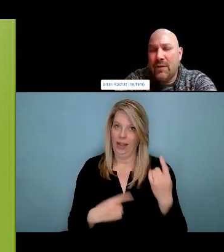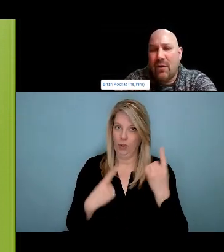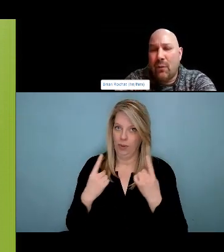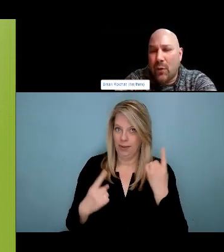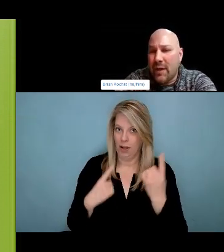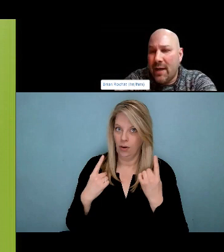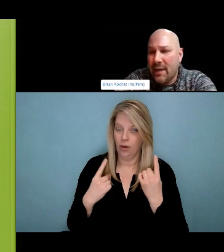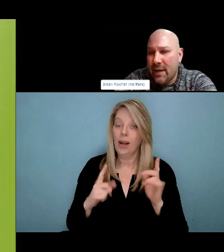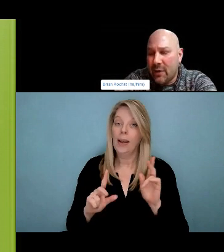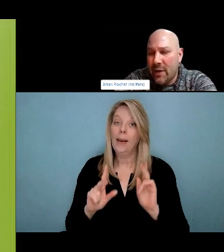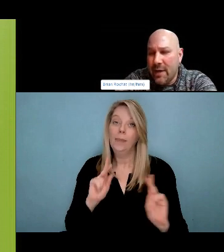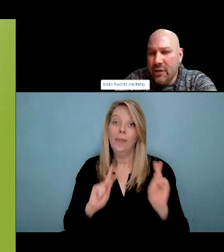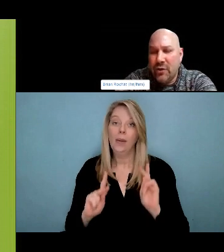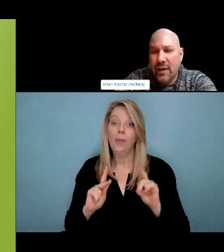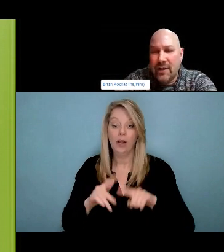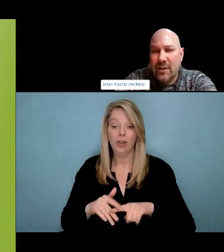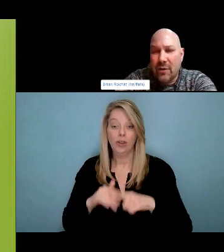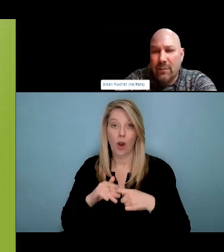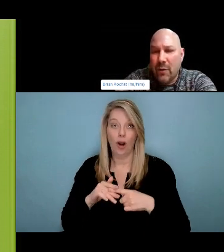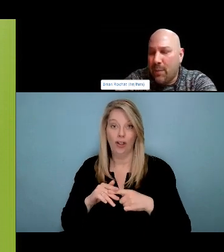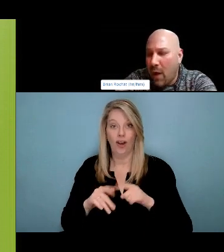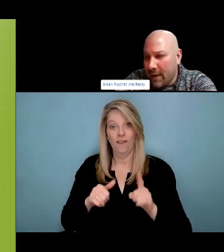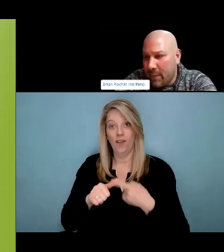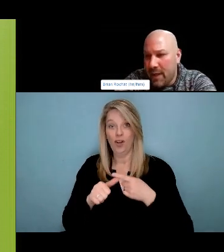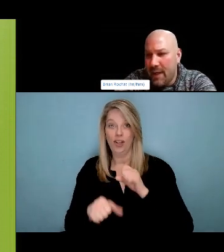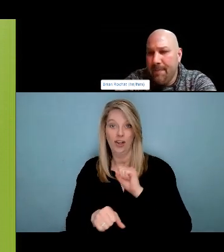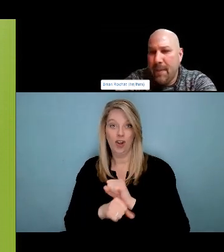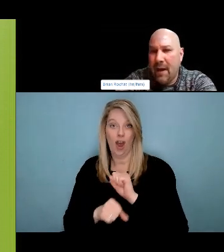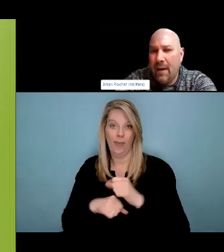I'll give folks a minute here. Handing out new needles, absolutely Kira.